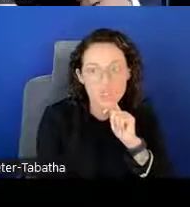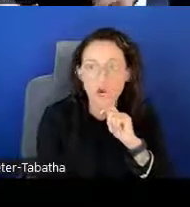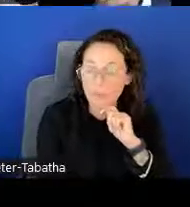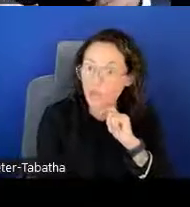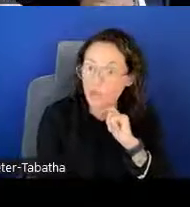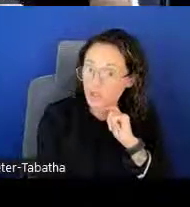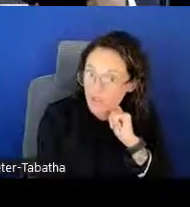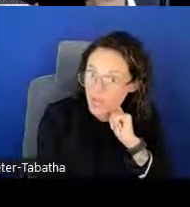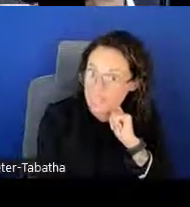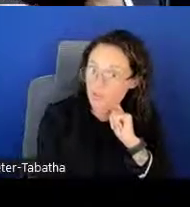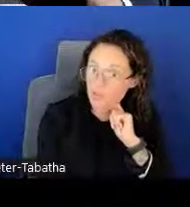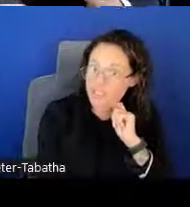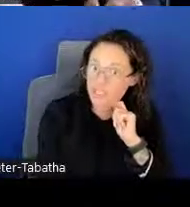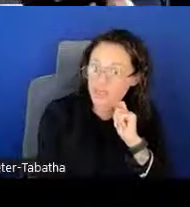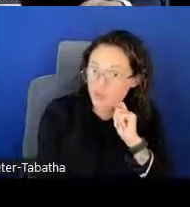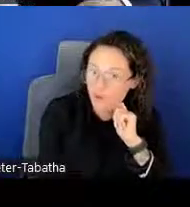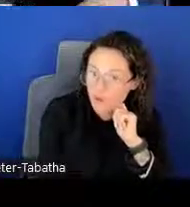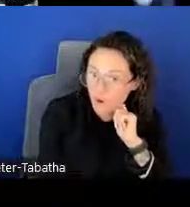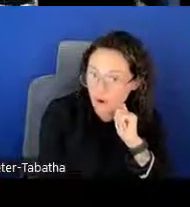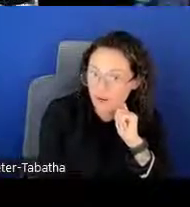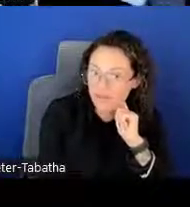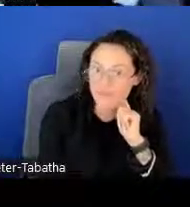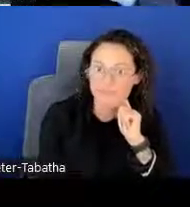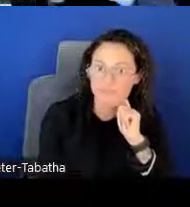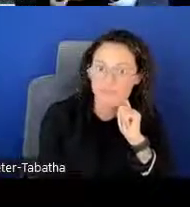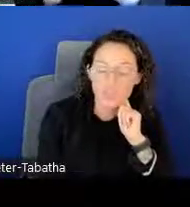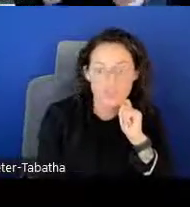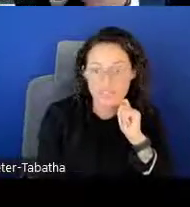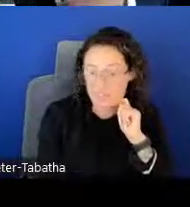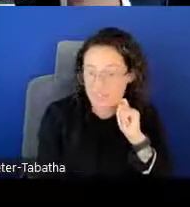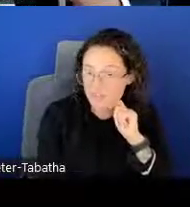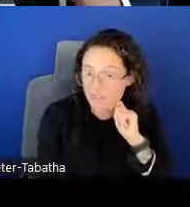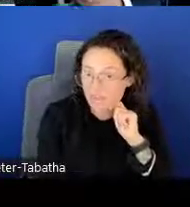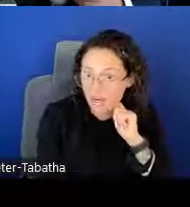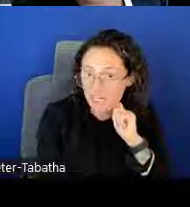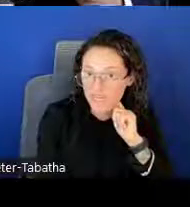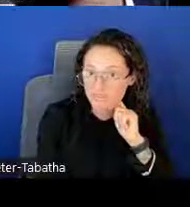Talk about you as a person, who you are, your scientific background.